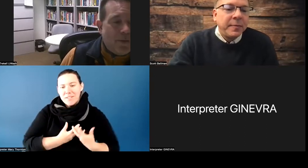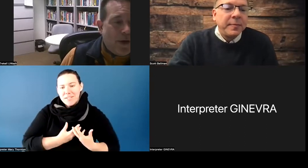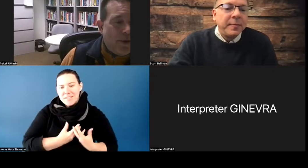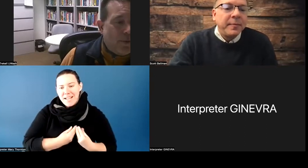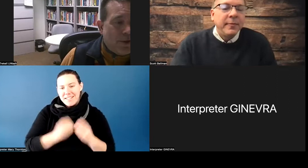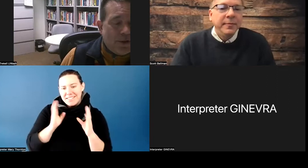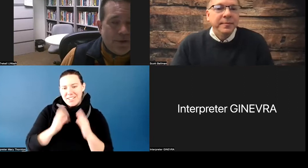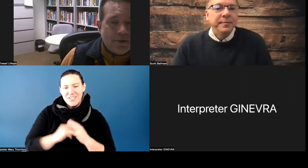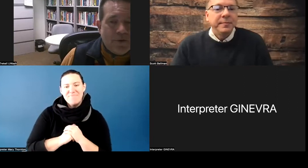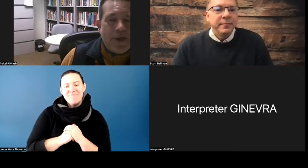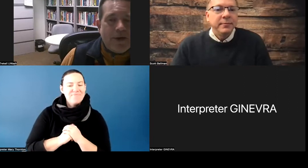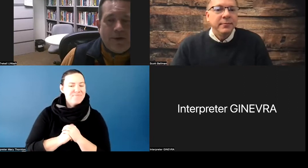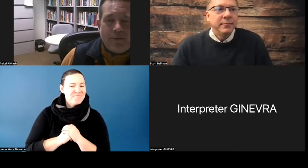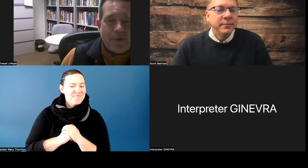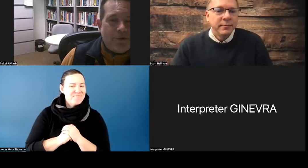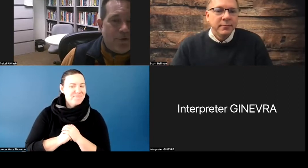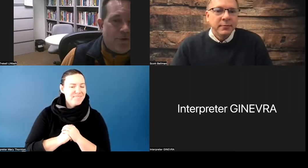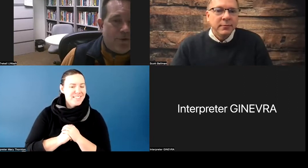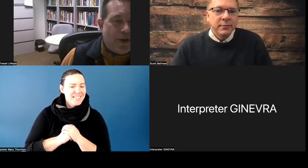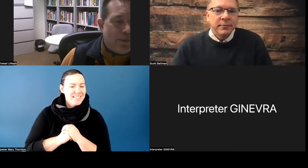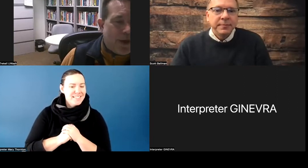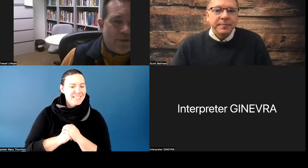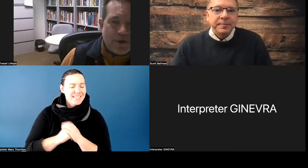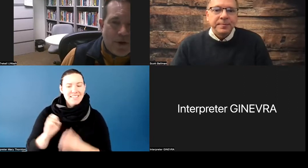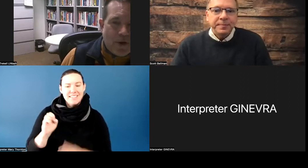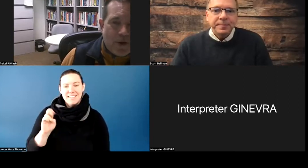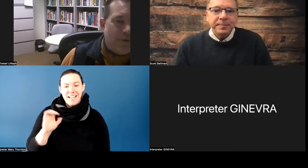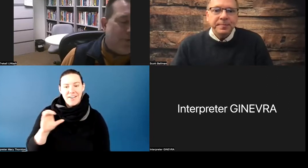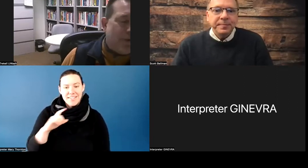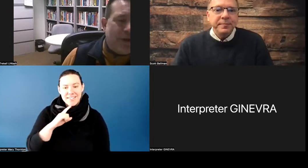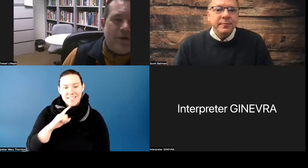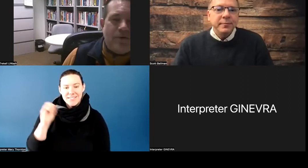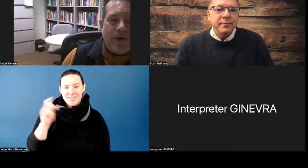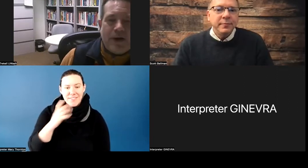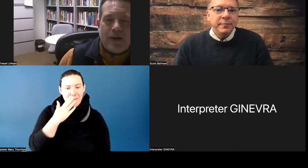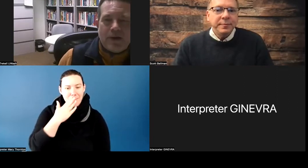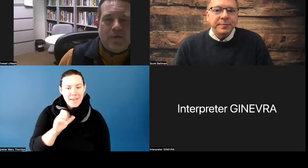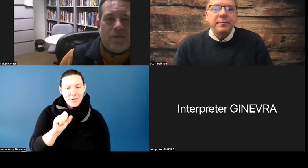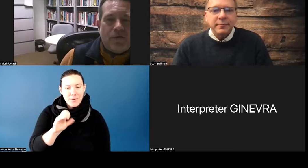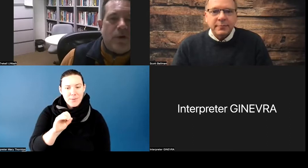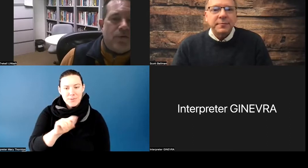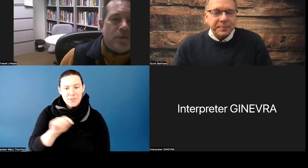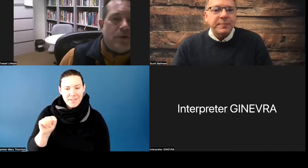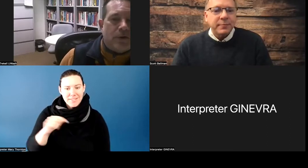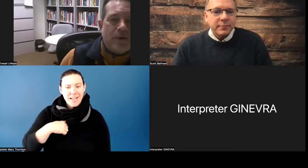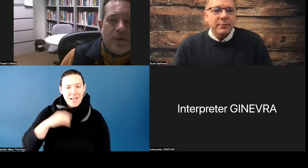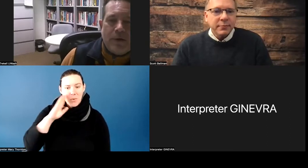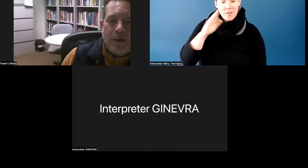I will go ahead and will introduce Kathryn Holley, who's the lead training and school consultant,